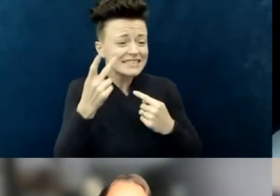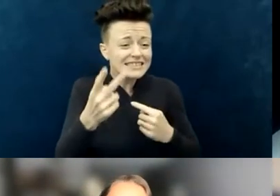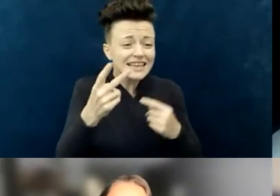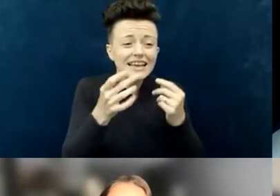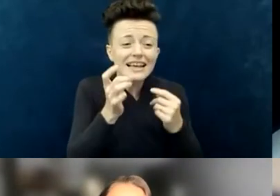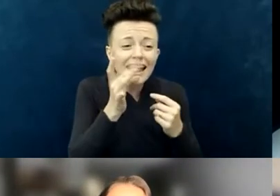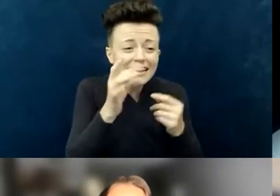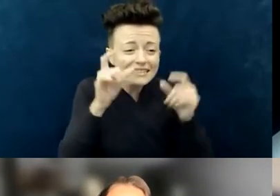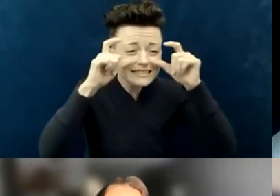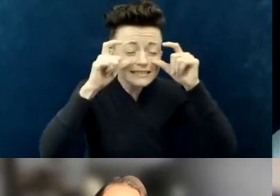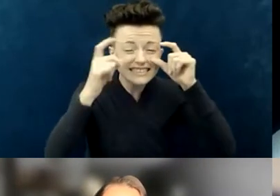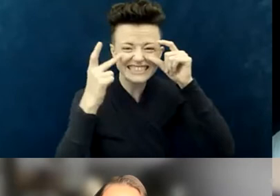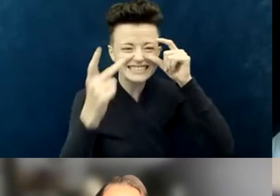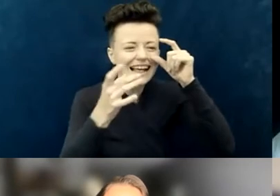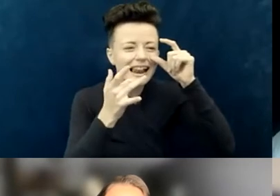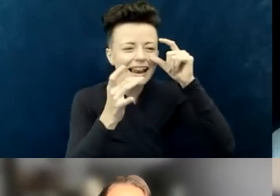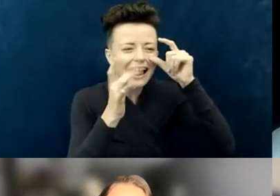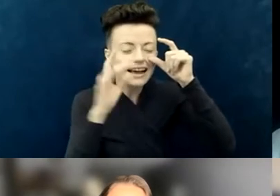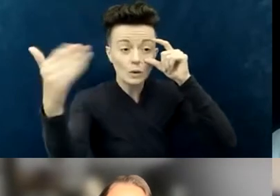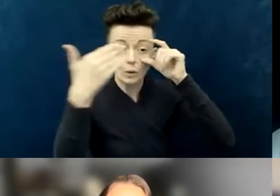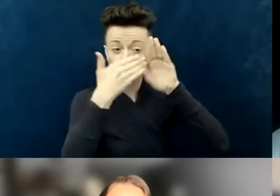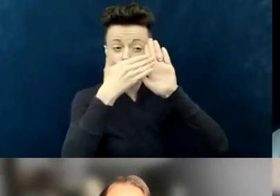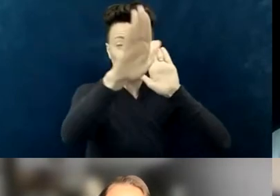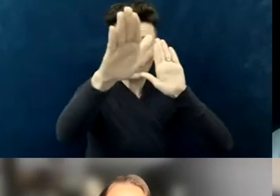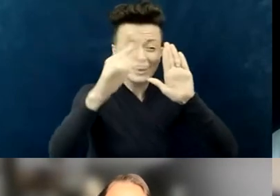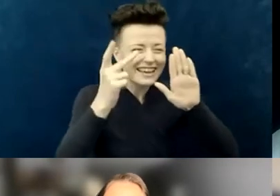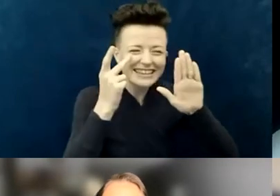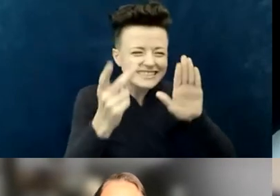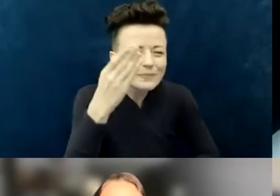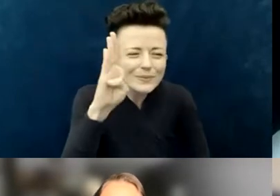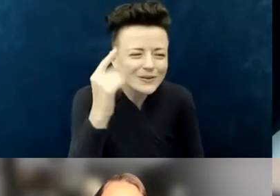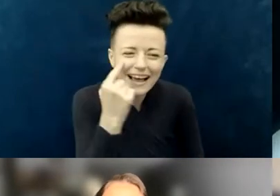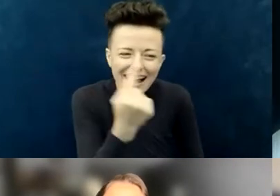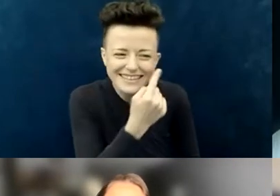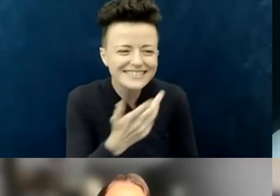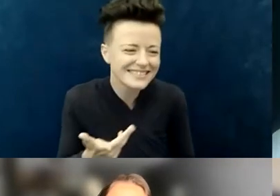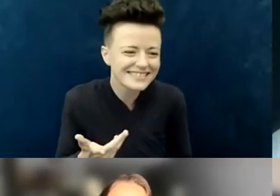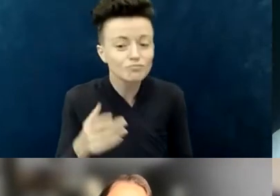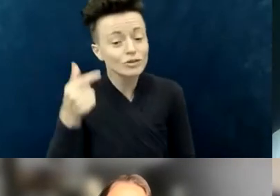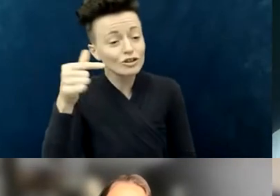off of them, so you can't see my blue eyes very well. I'm wearing a green shirt and a multi-colored cardigan,